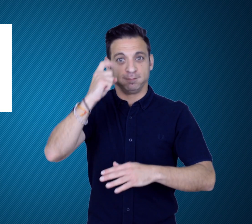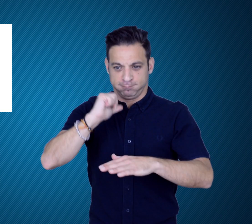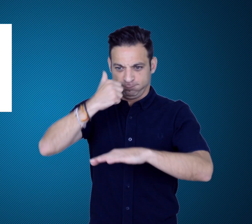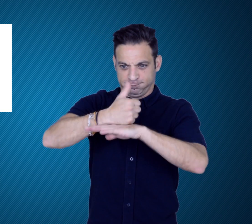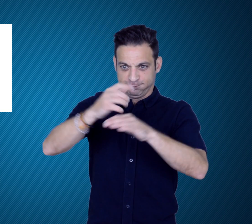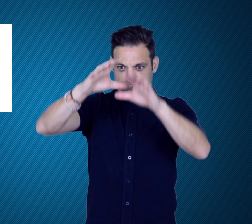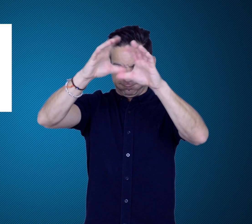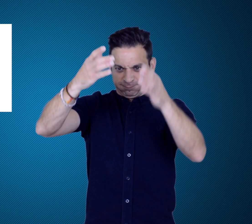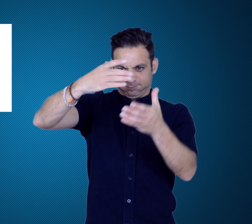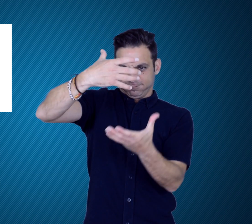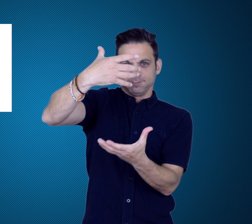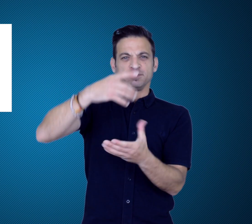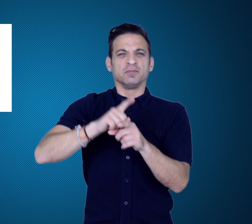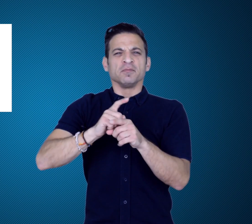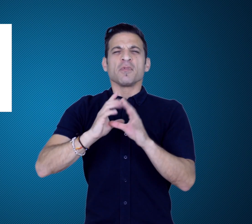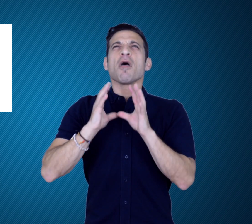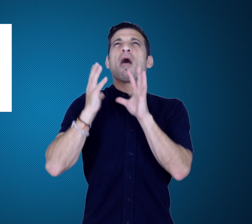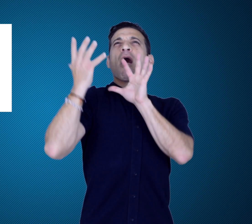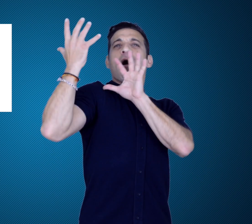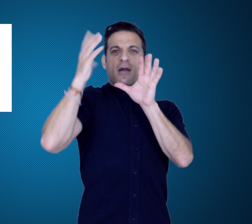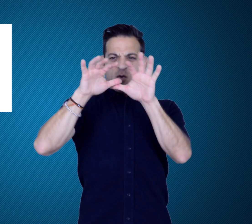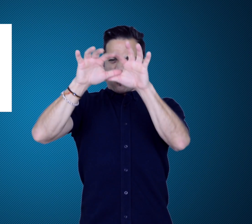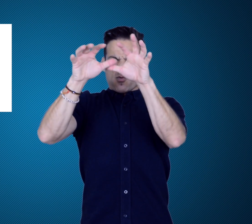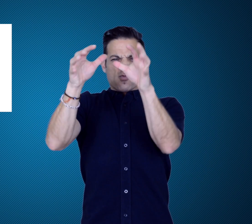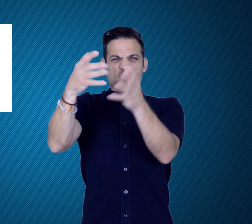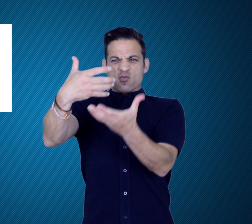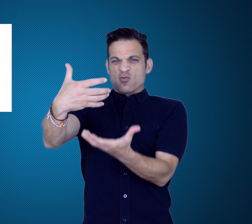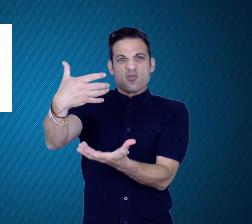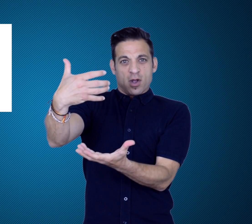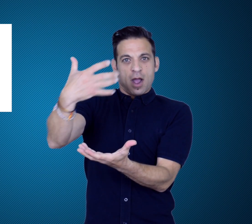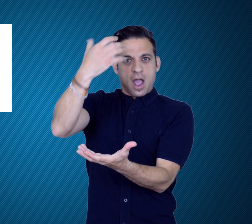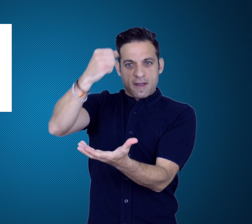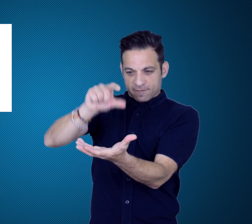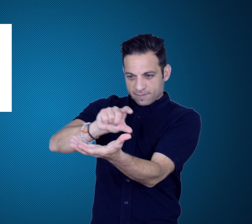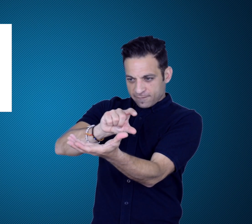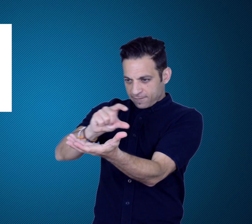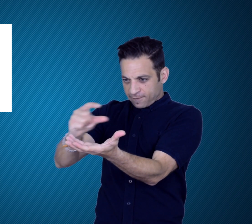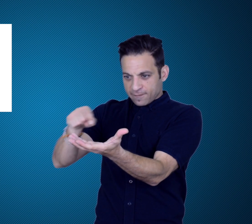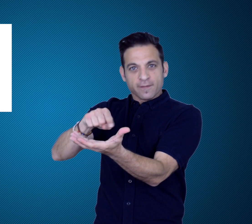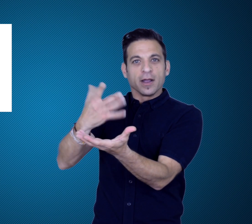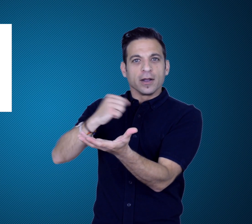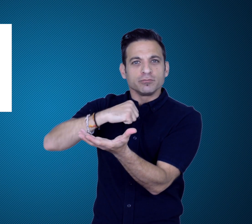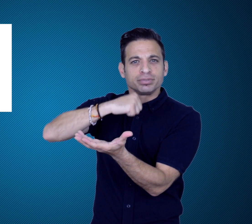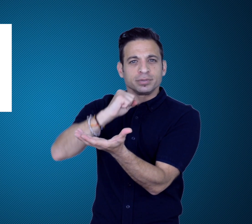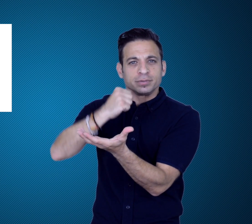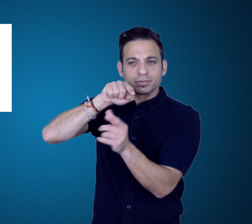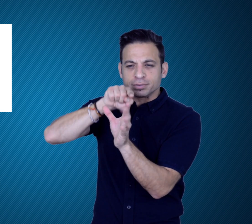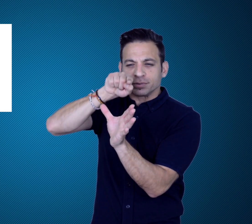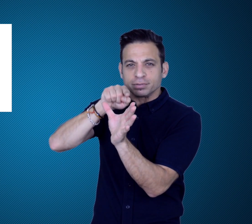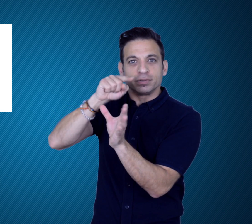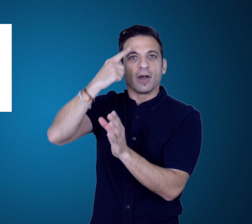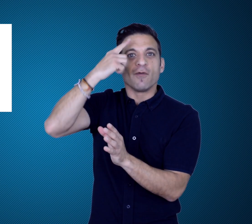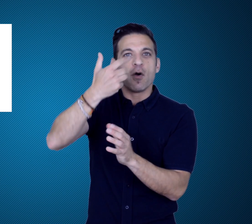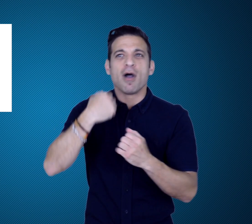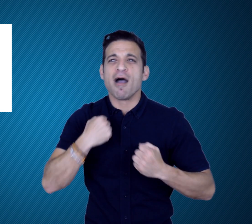Since 1974, the bottom side of the new trophy bears